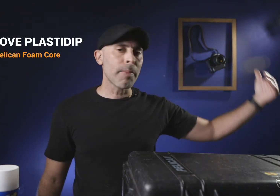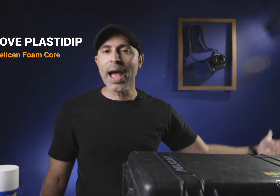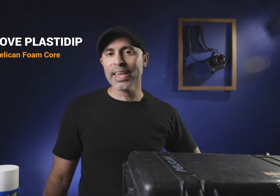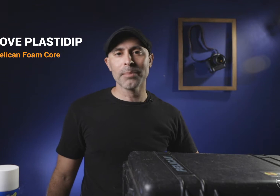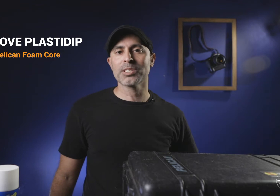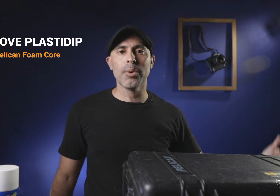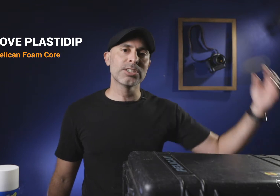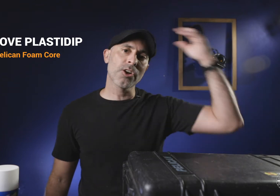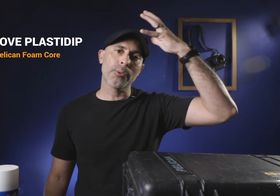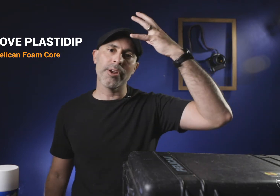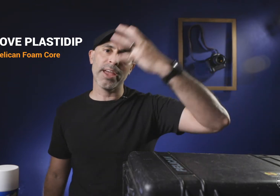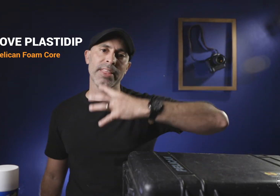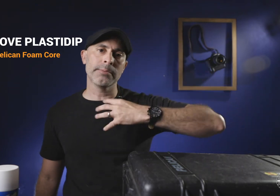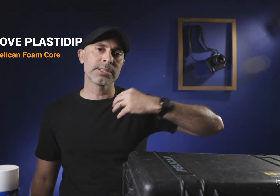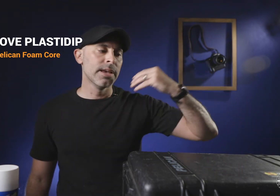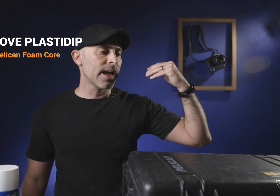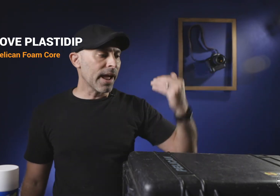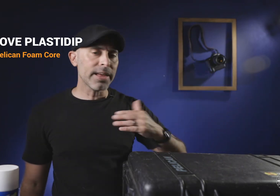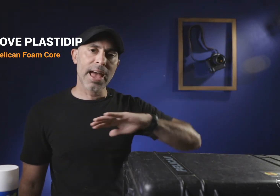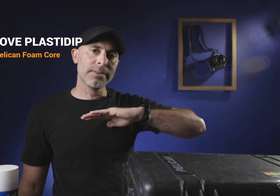packing up it's always dark you're wearing your headlamps and I like having